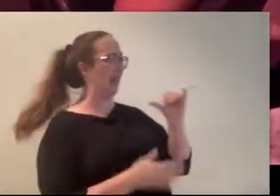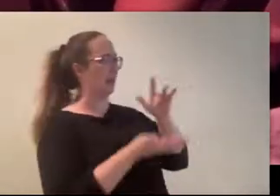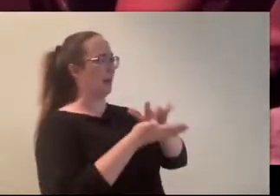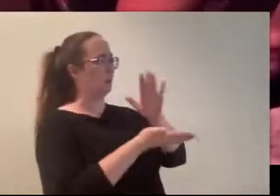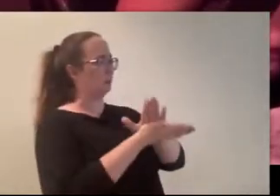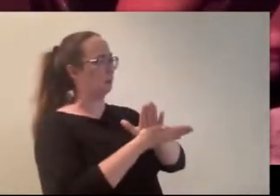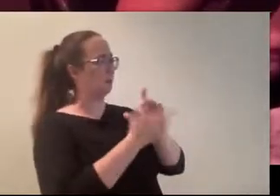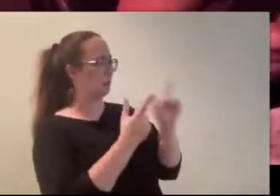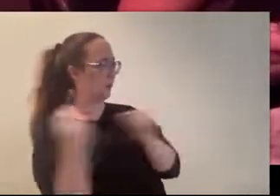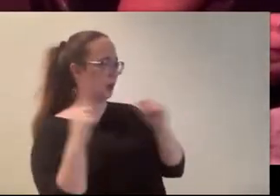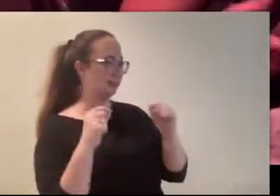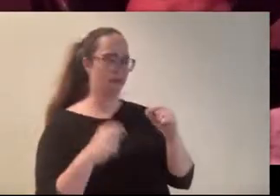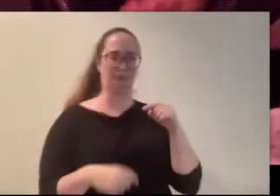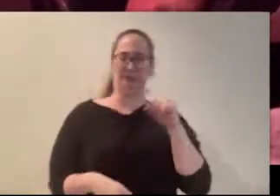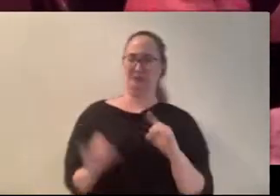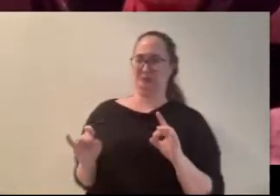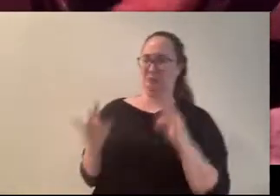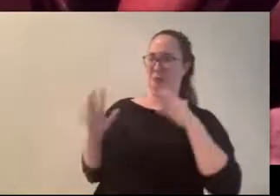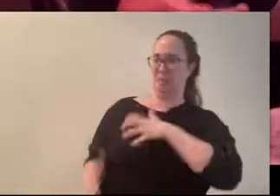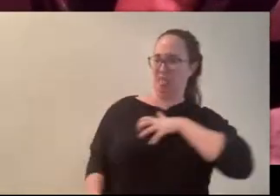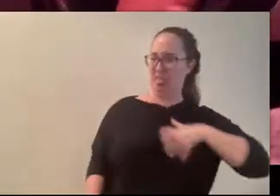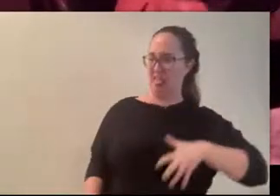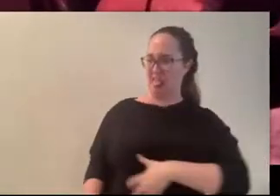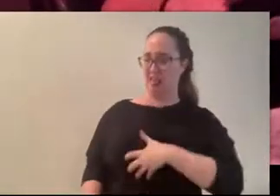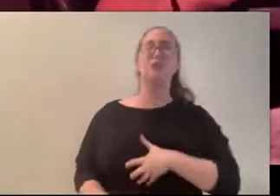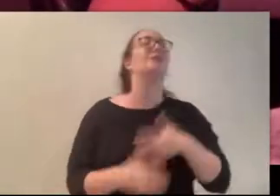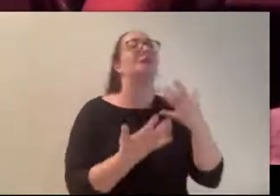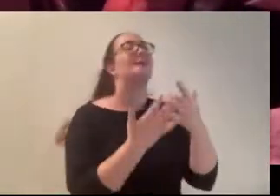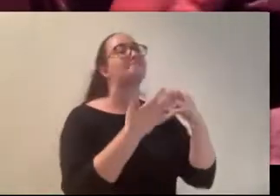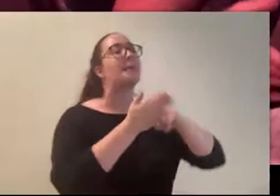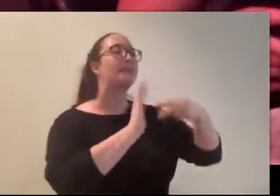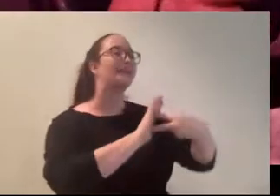good lord! (Carly) no.. I’m saying, this is how middle school rumors like, come about.